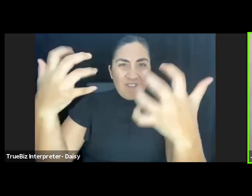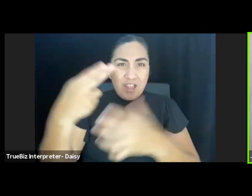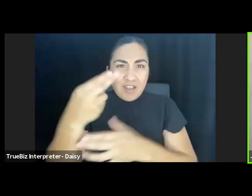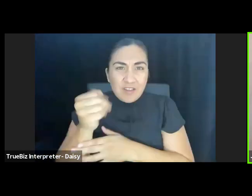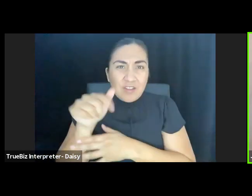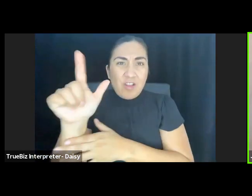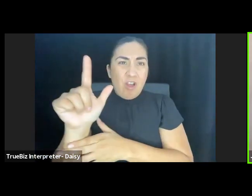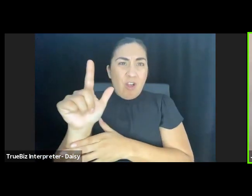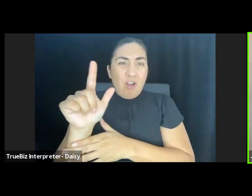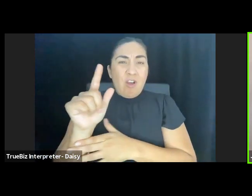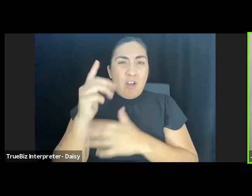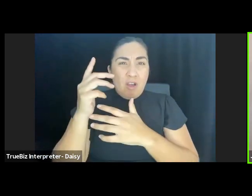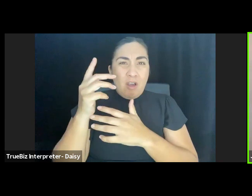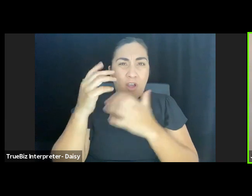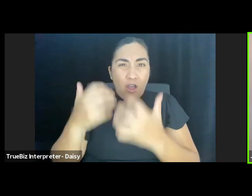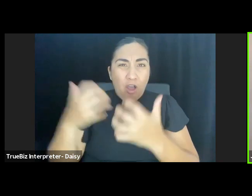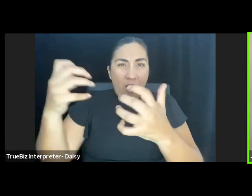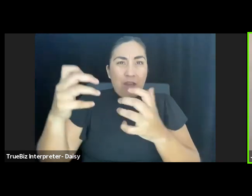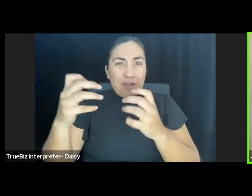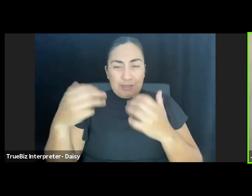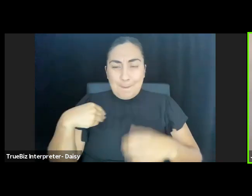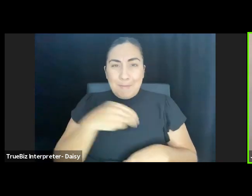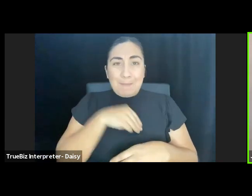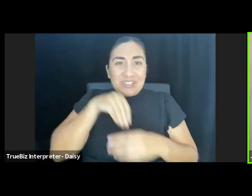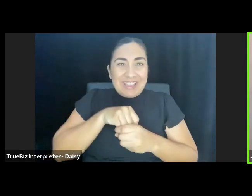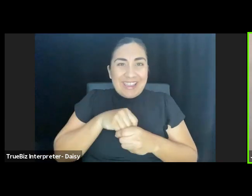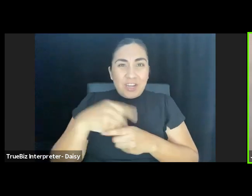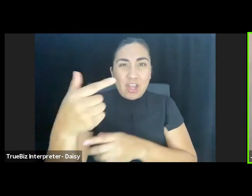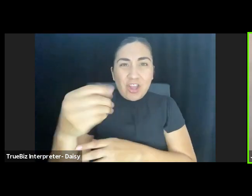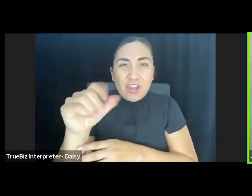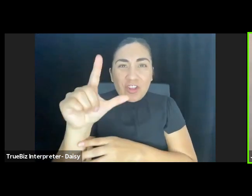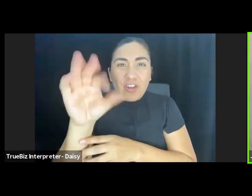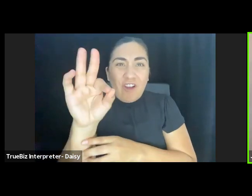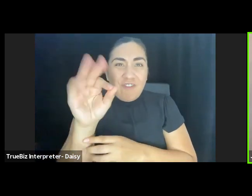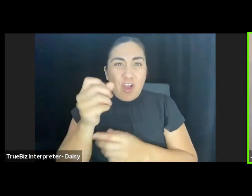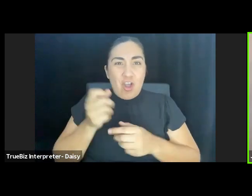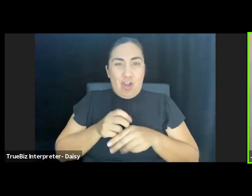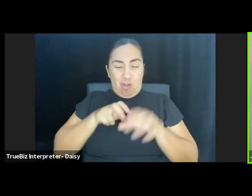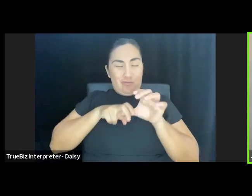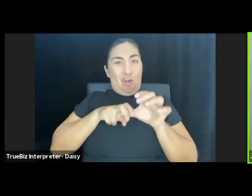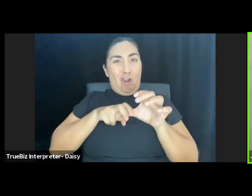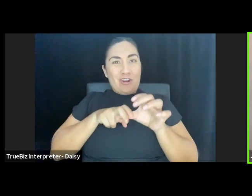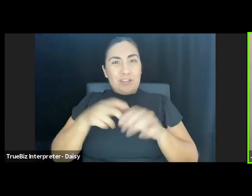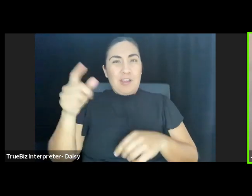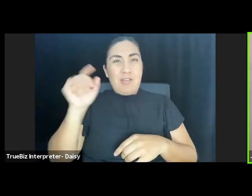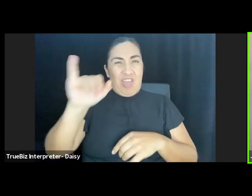and audience members in golf carts. That popped into mind as I was thinking about what to speak about.